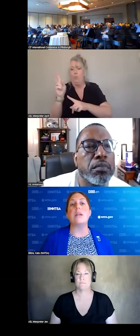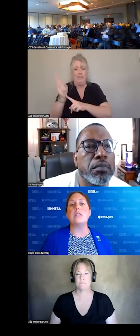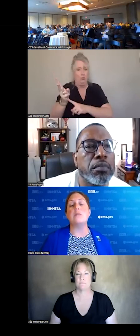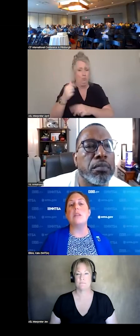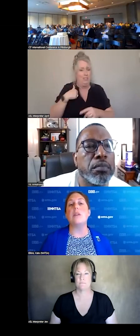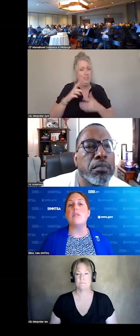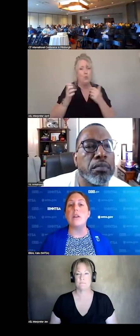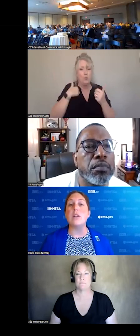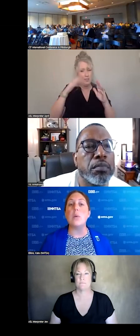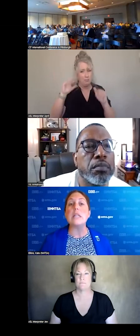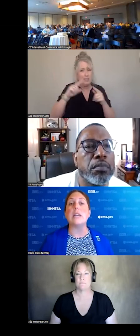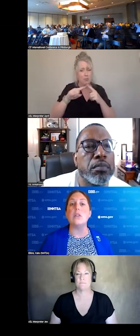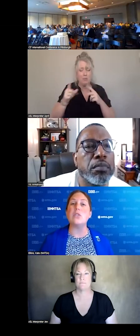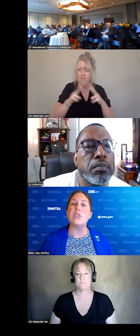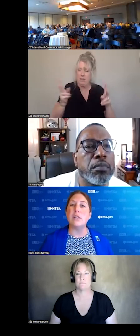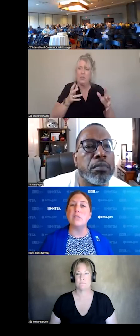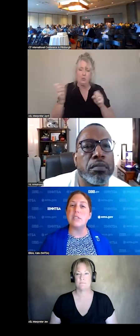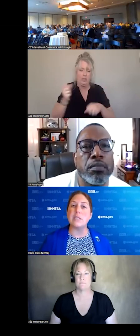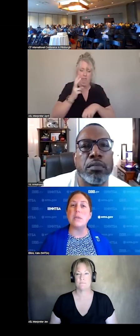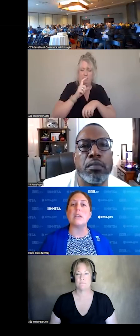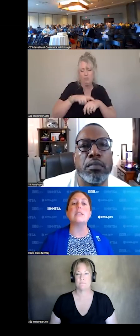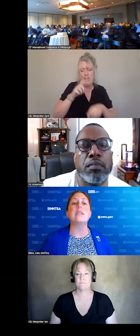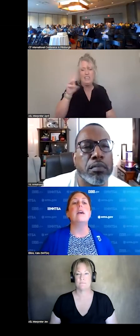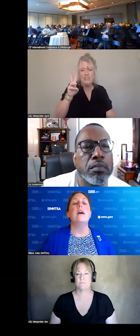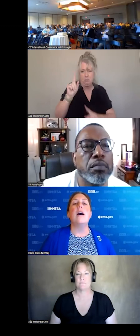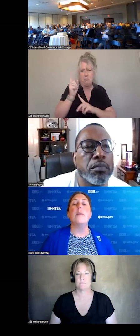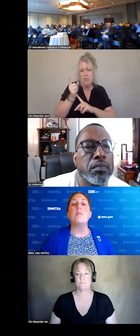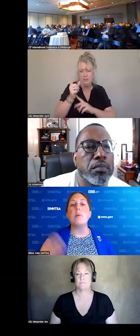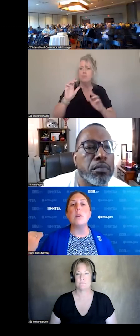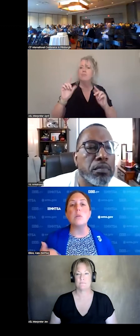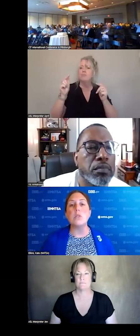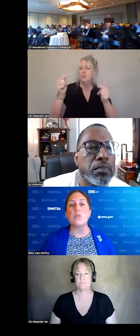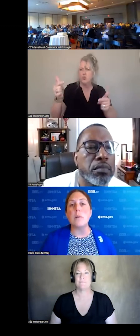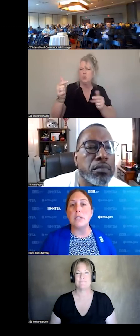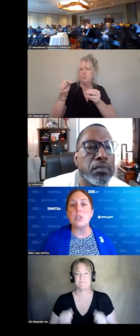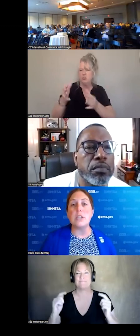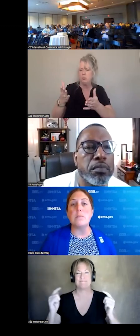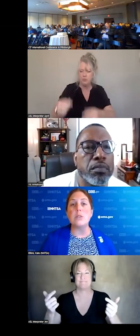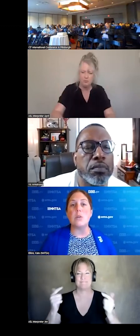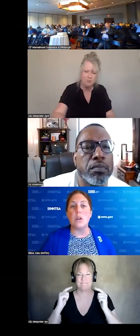BE THERE FAIRLY QUICKLY. USUALLY AROUND 6 MINUTES. MY BROTHER WAS A TRAUMA PATIENT IN MINNESOTA.